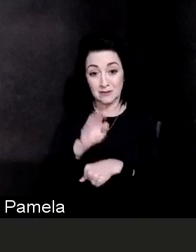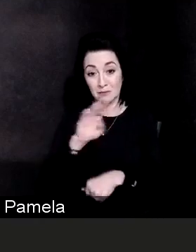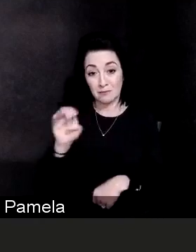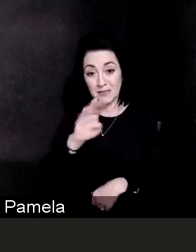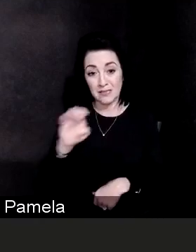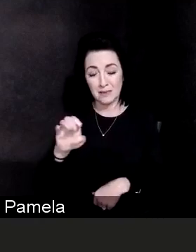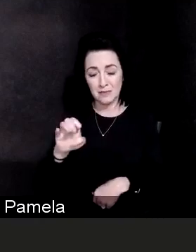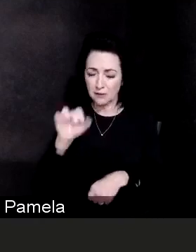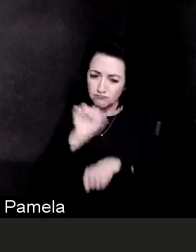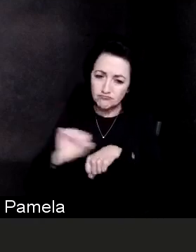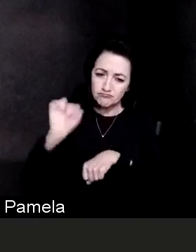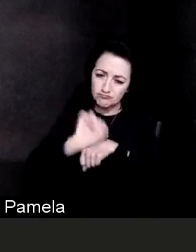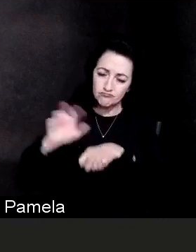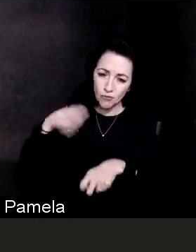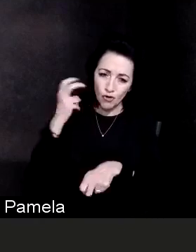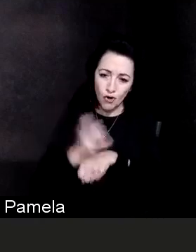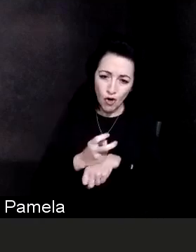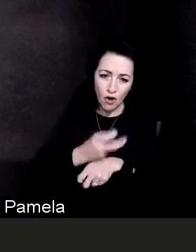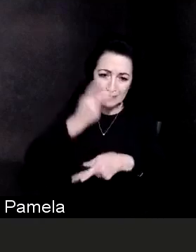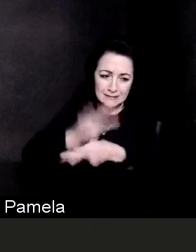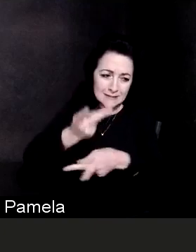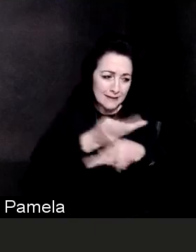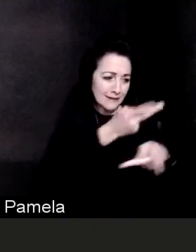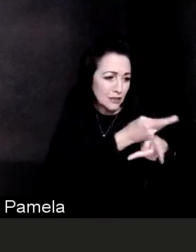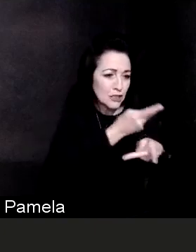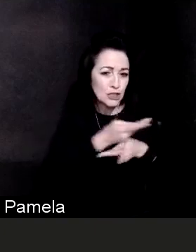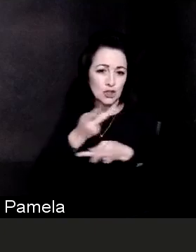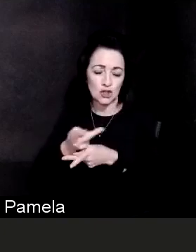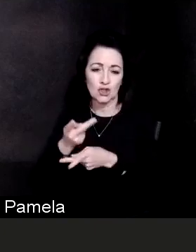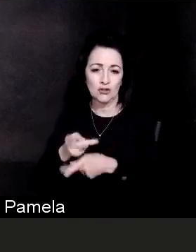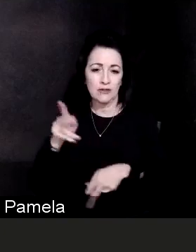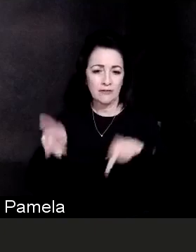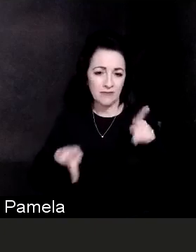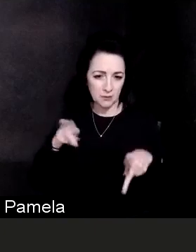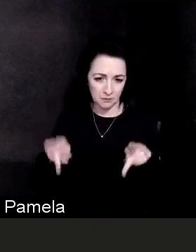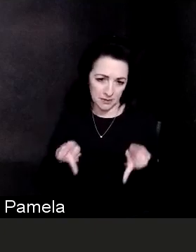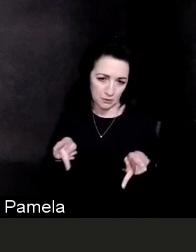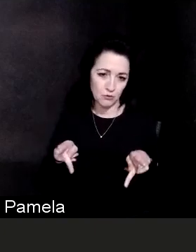of the needs of the community. And I ask that you remain diligent,